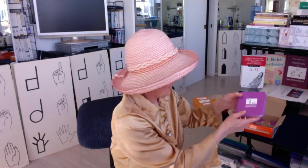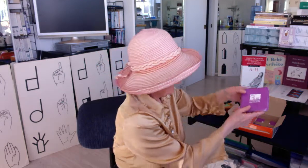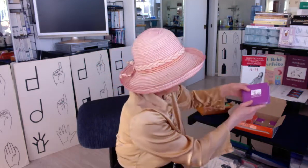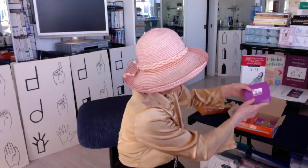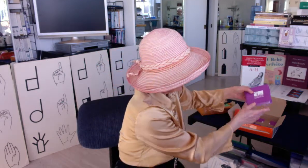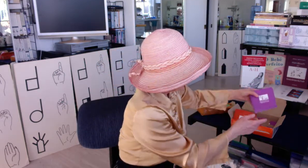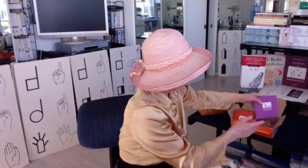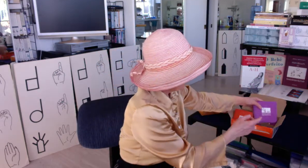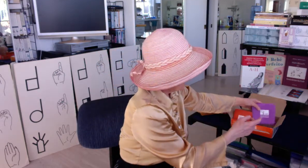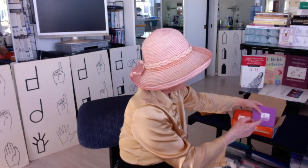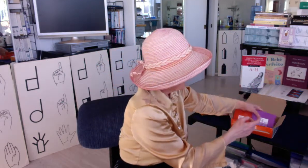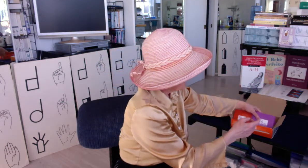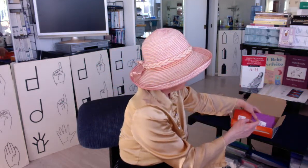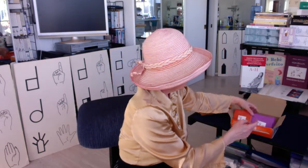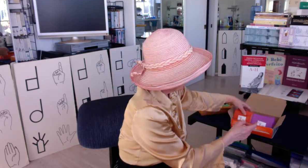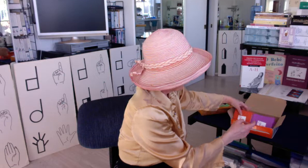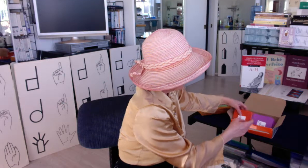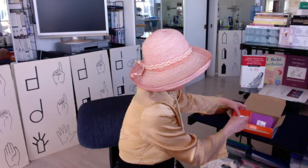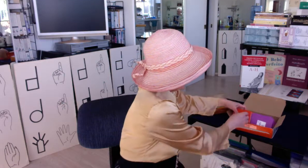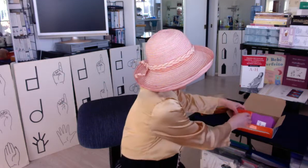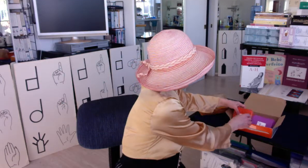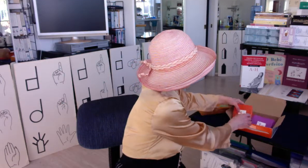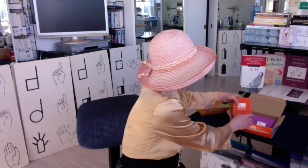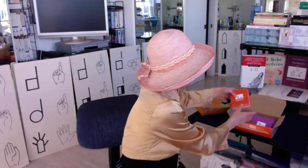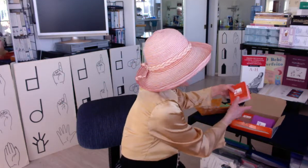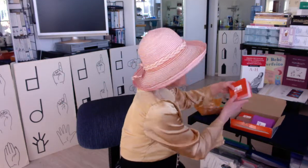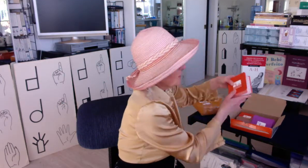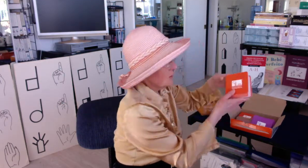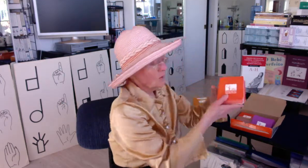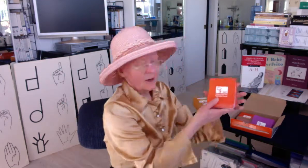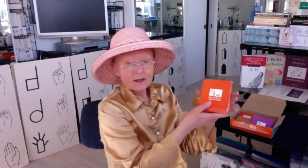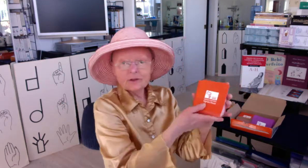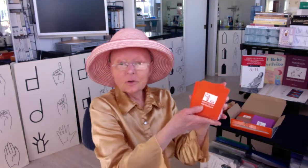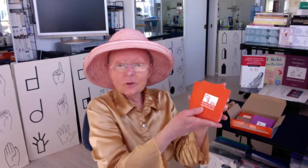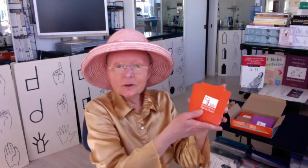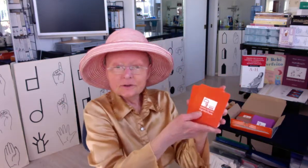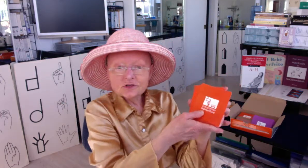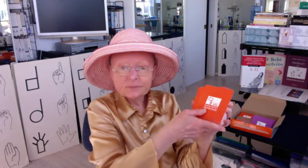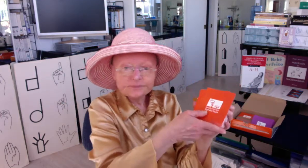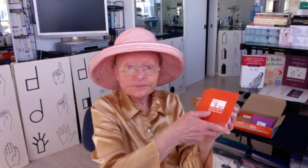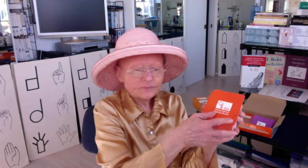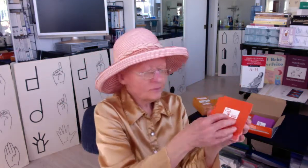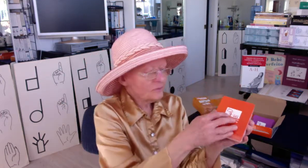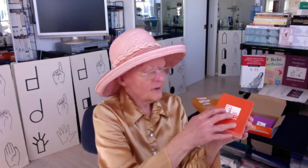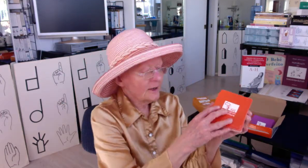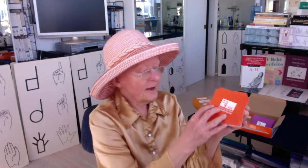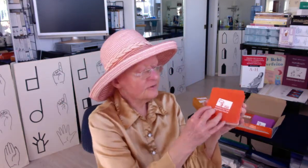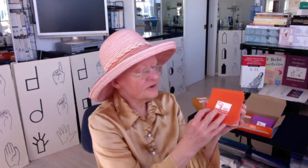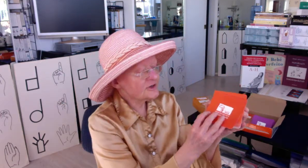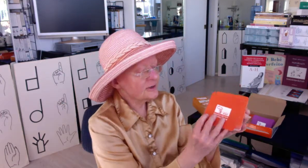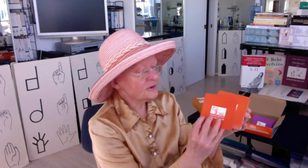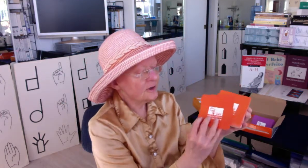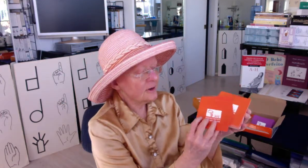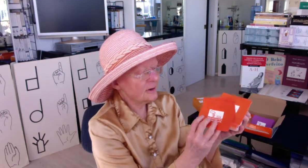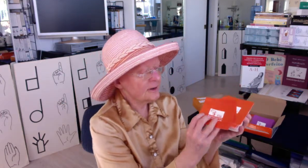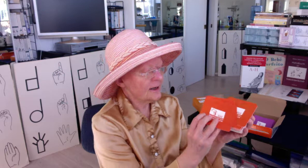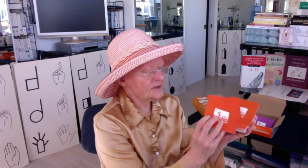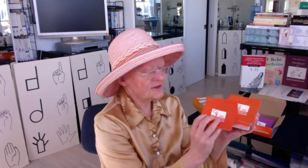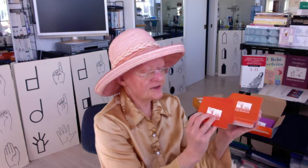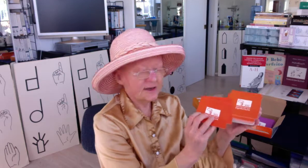So if first of all I looked at the orange just so you know the orange Every single card has the same